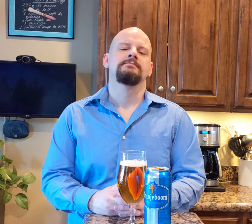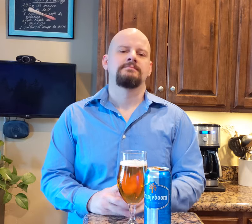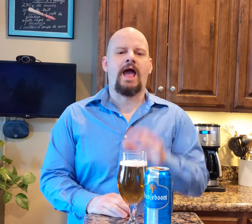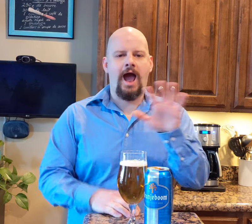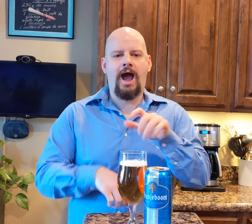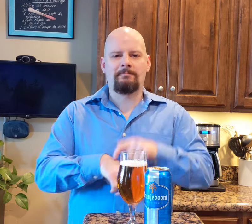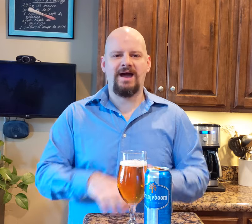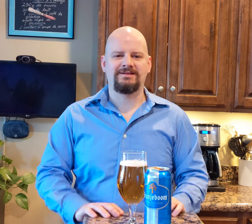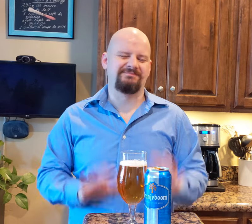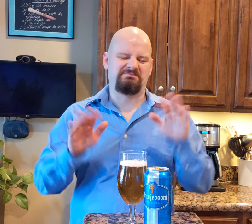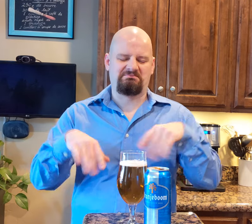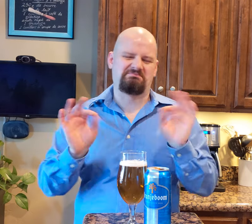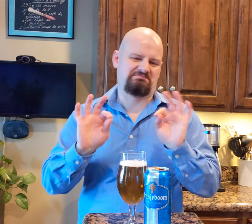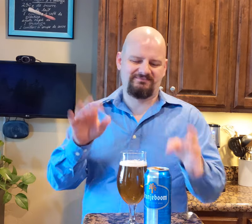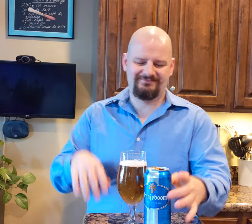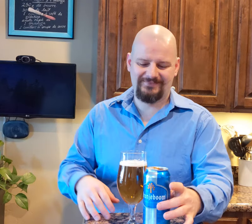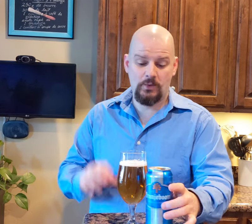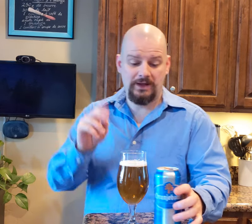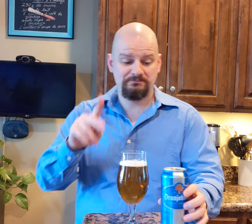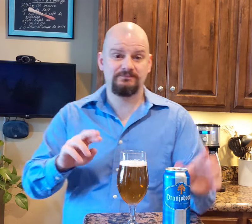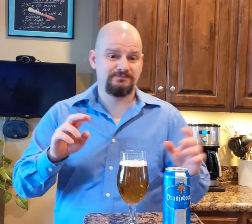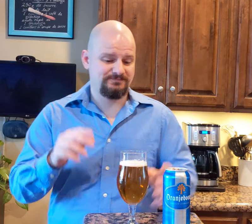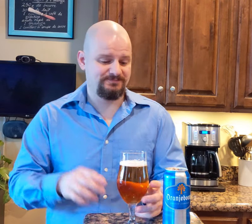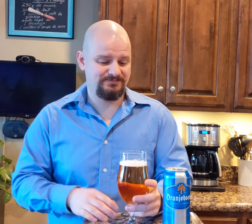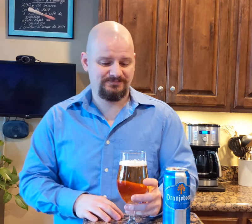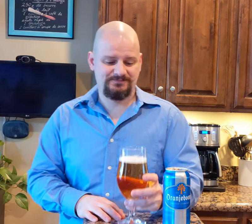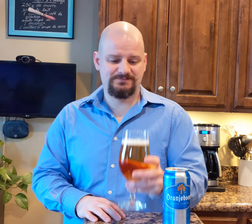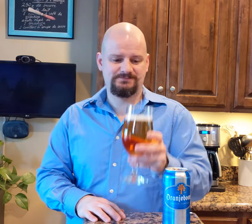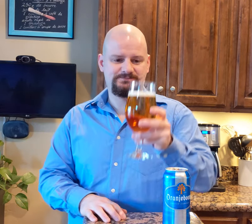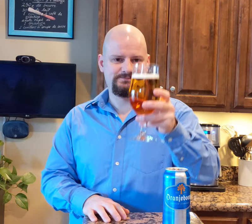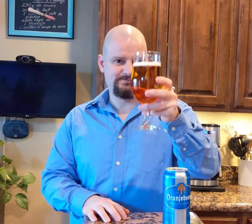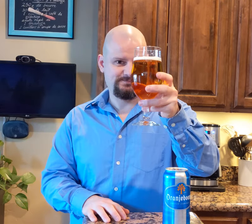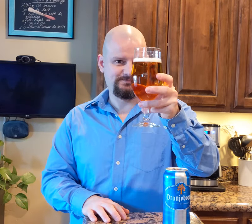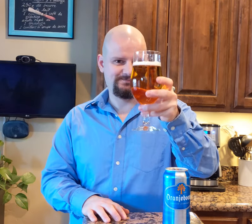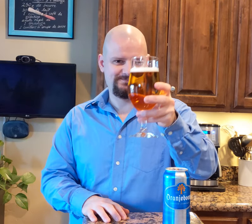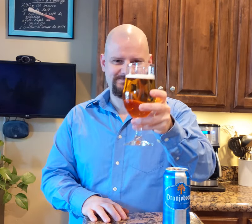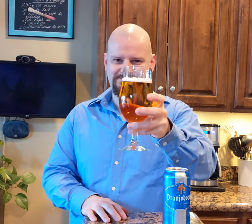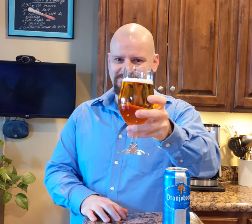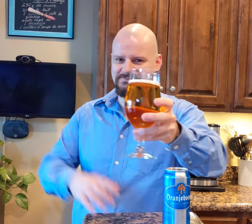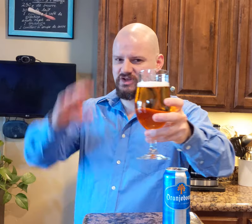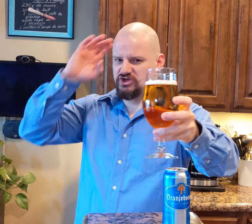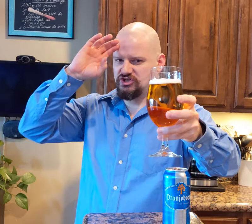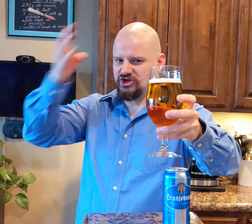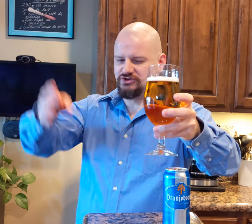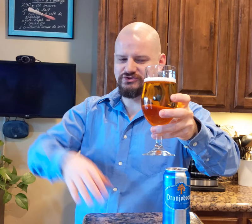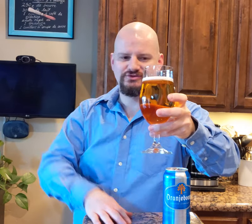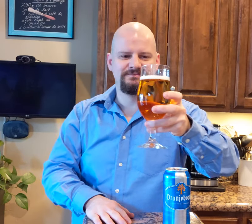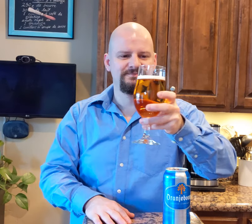About time, it's not a big deal. Okay... Cheers!